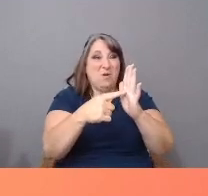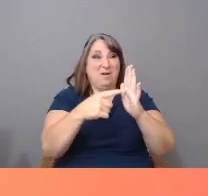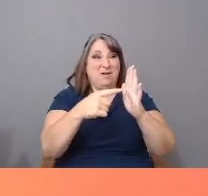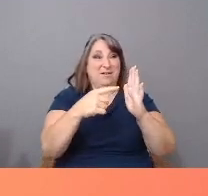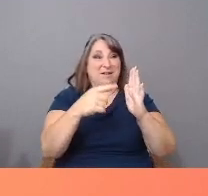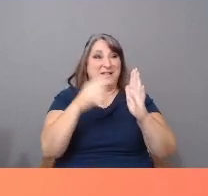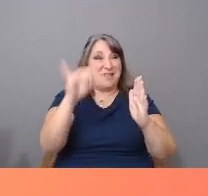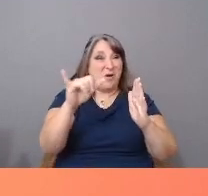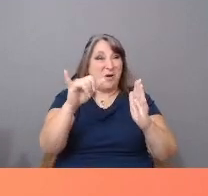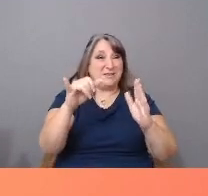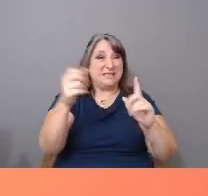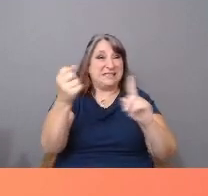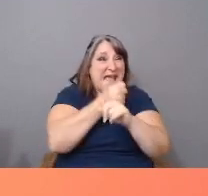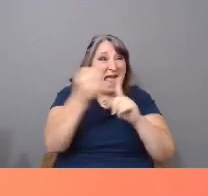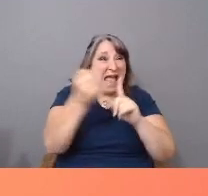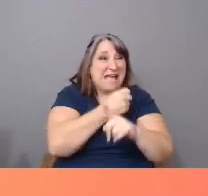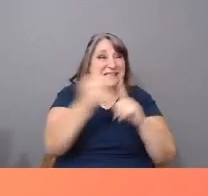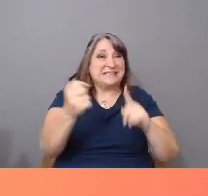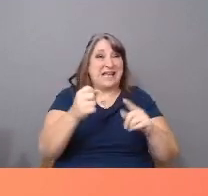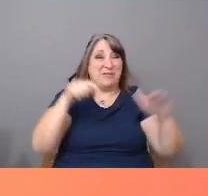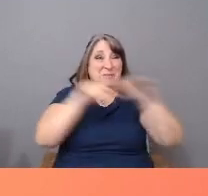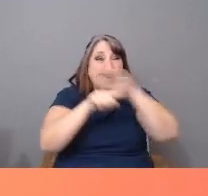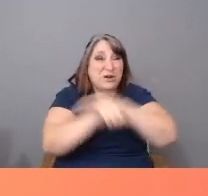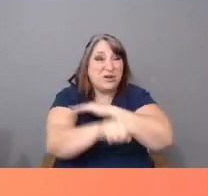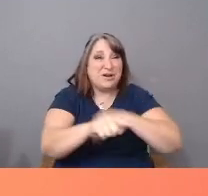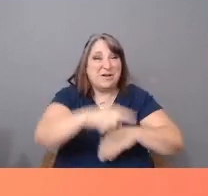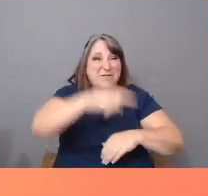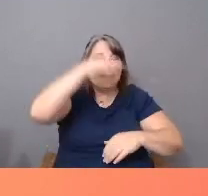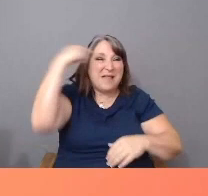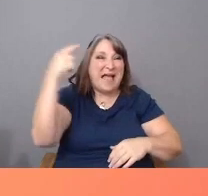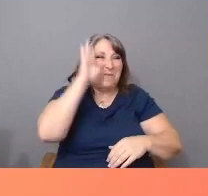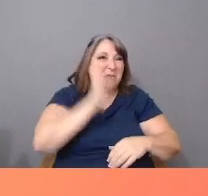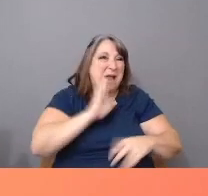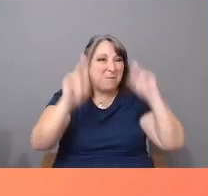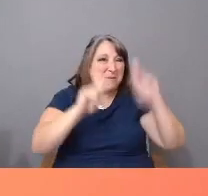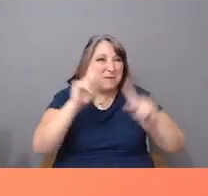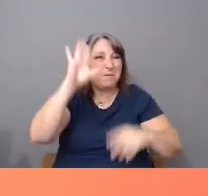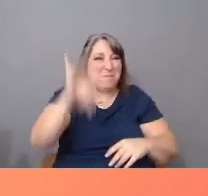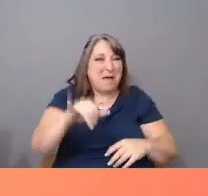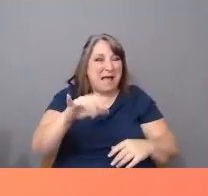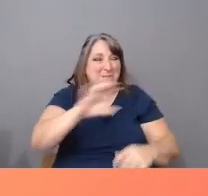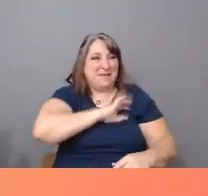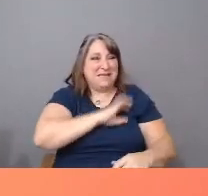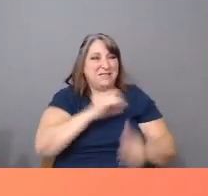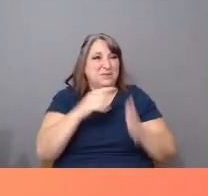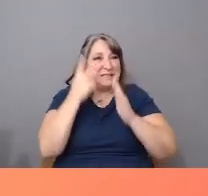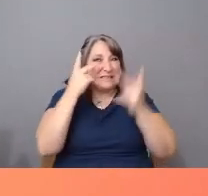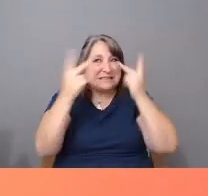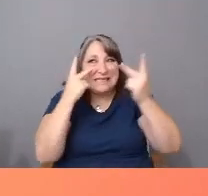and the murder of unarmed black and brown people by the police. The images we make are so few.